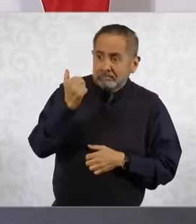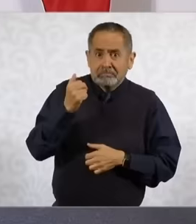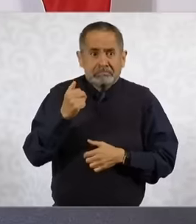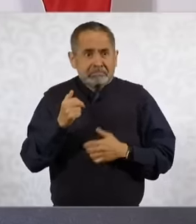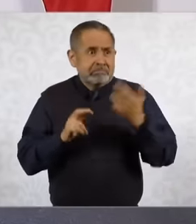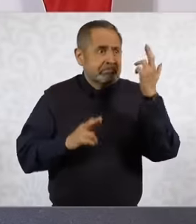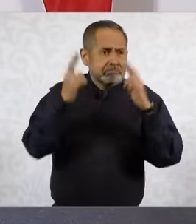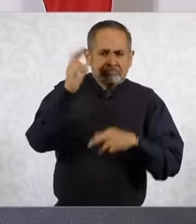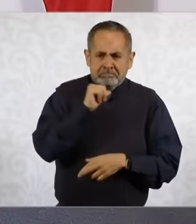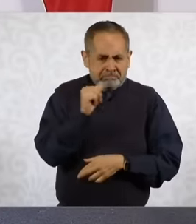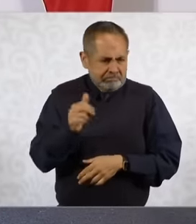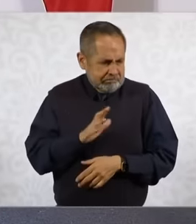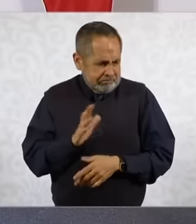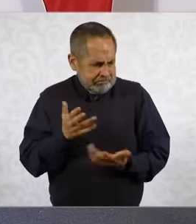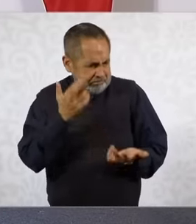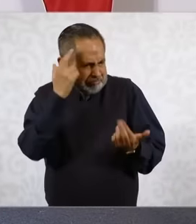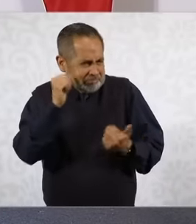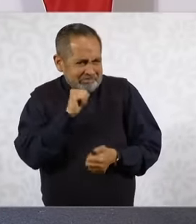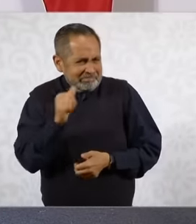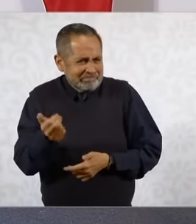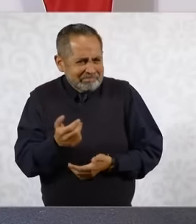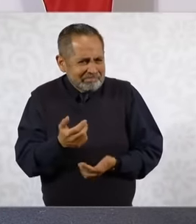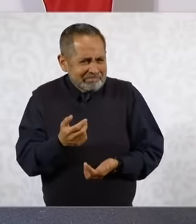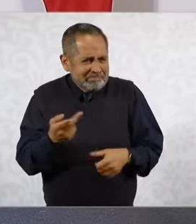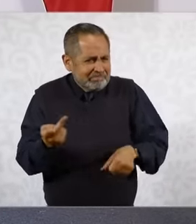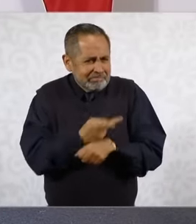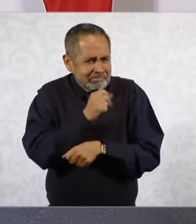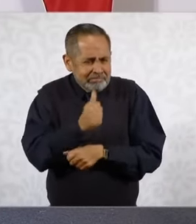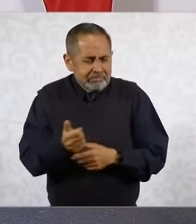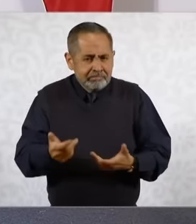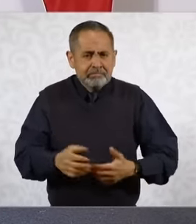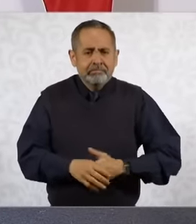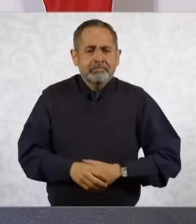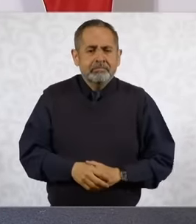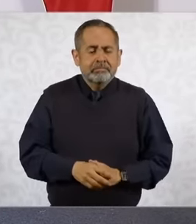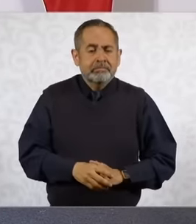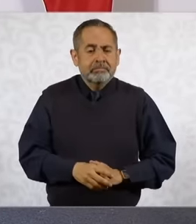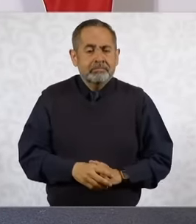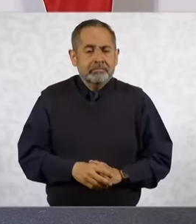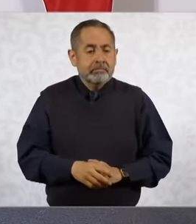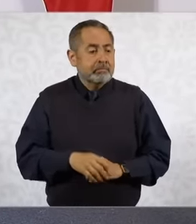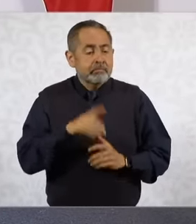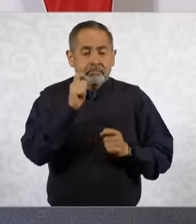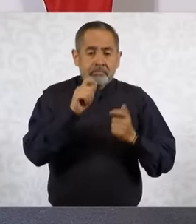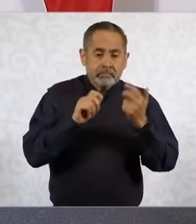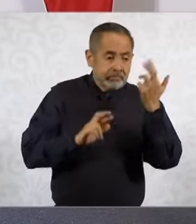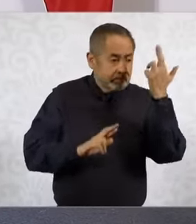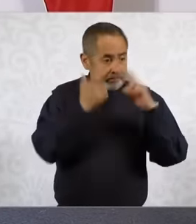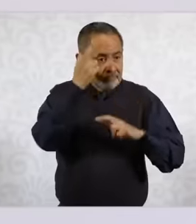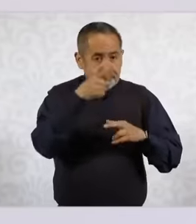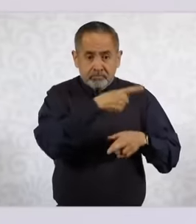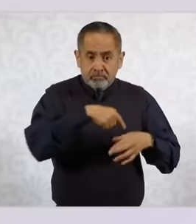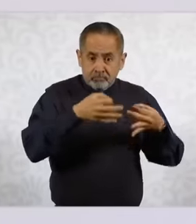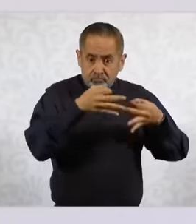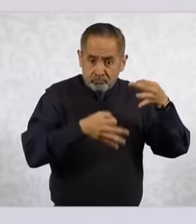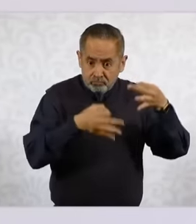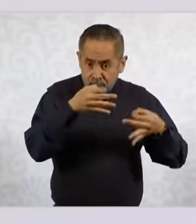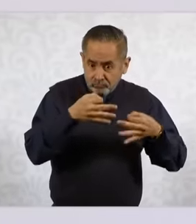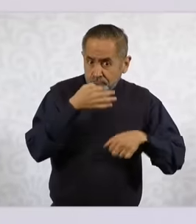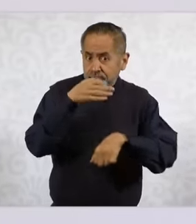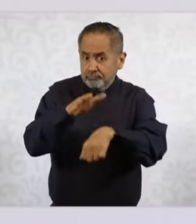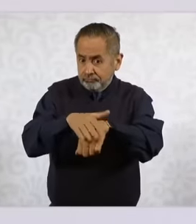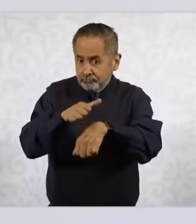because when the judiciary is unemployed the